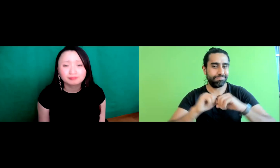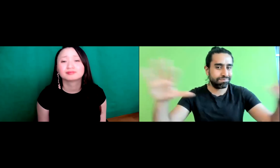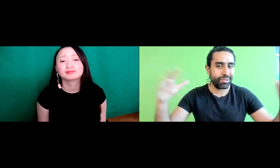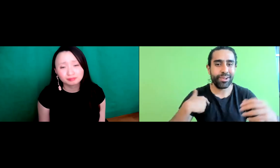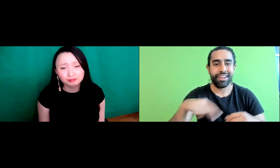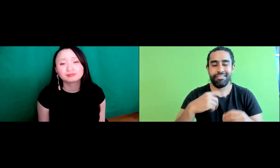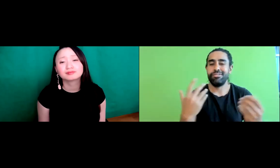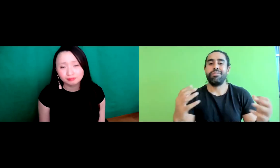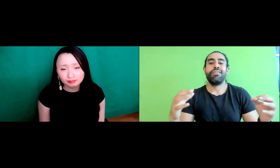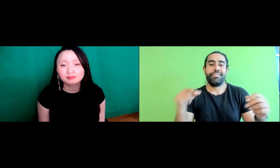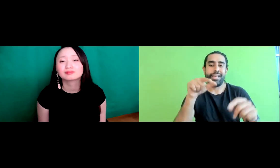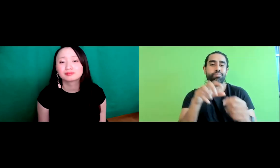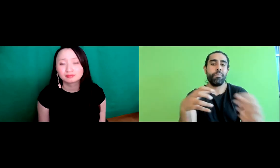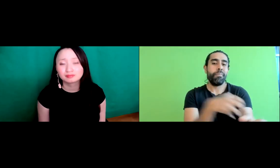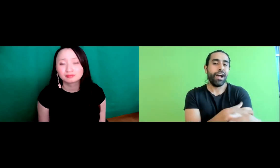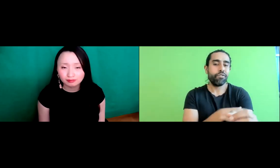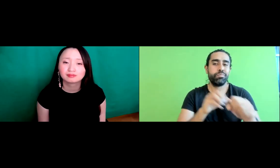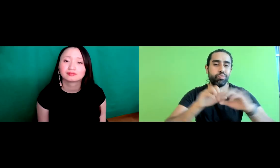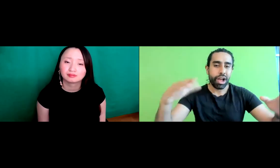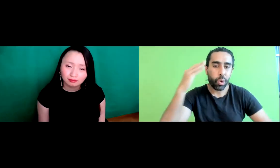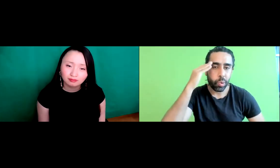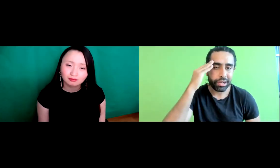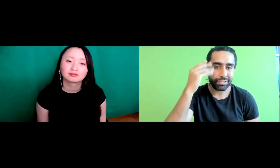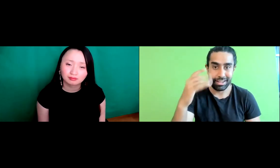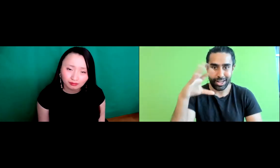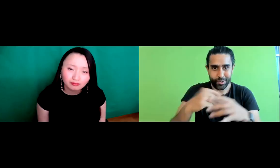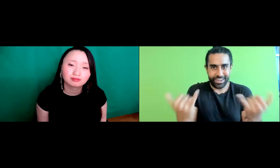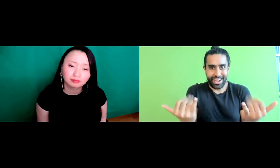So now you know with social media we have more of a voice we can have our own representation